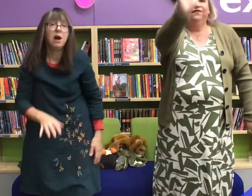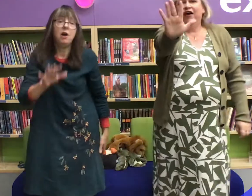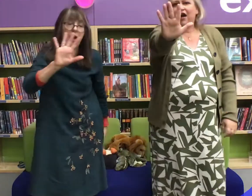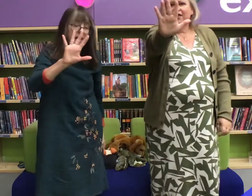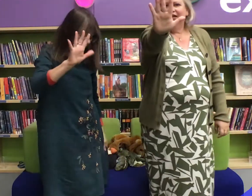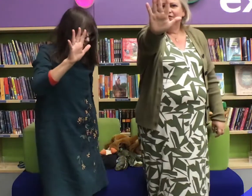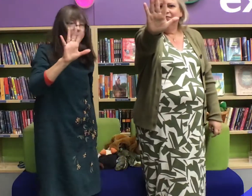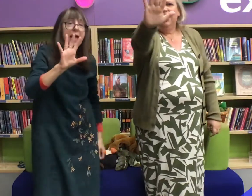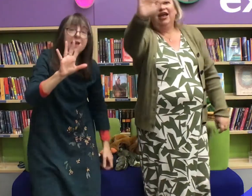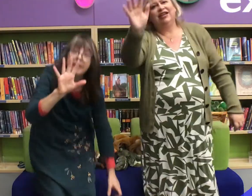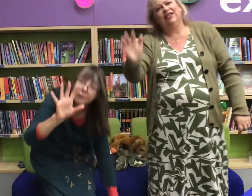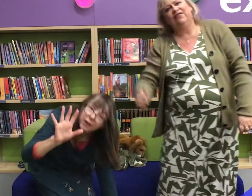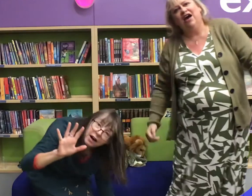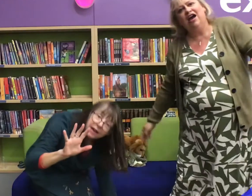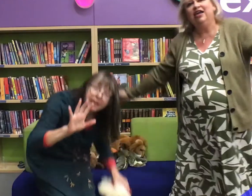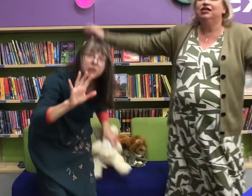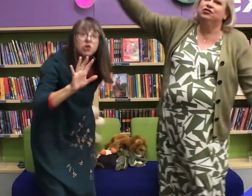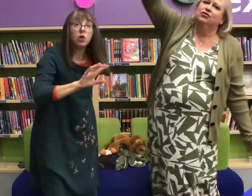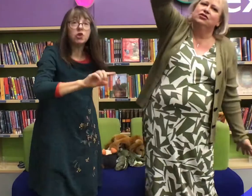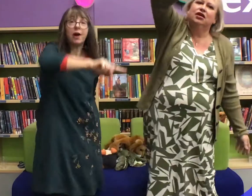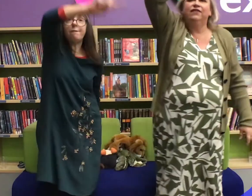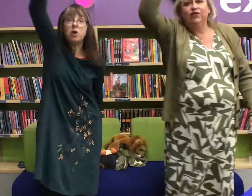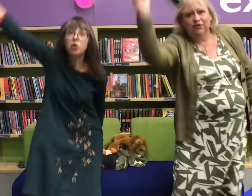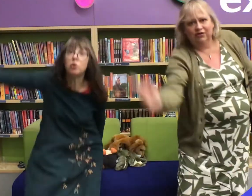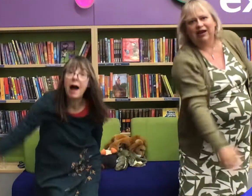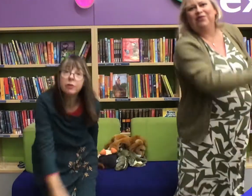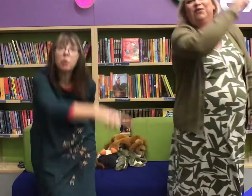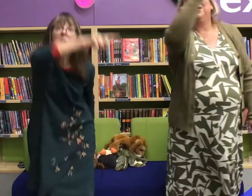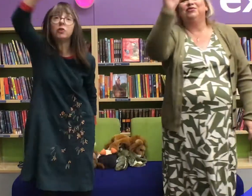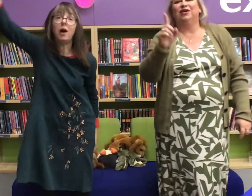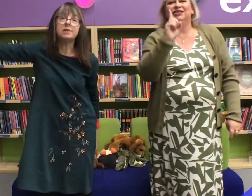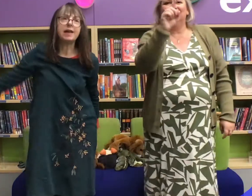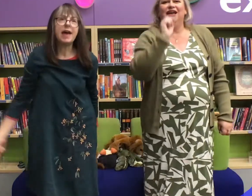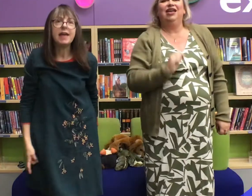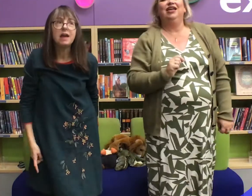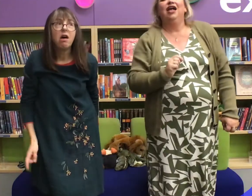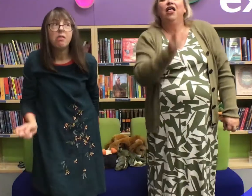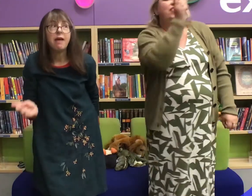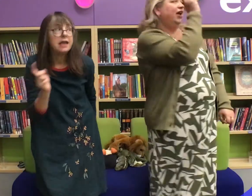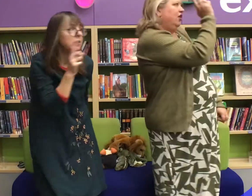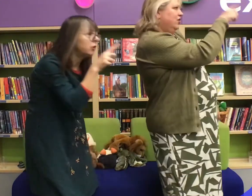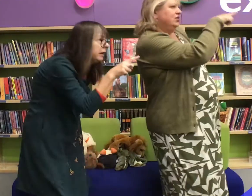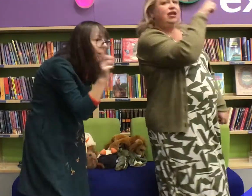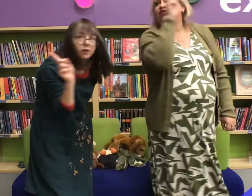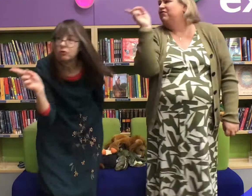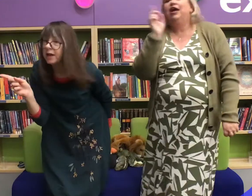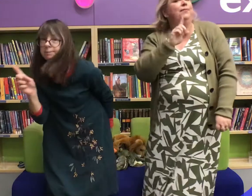Five little men in a flying saucer flew around the world one day they looked left and right